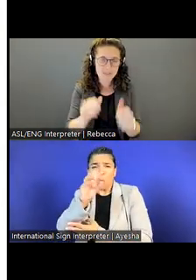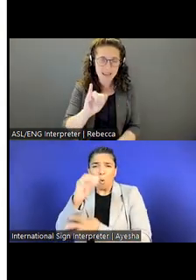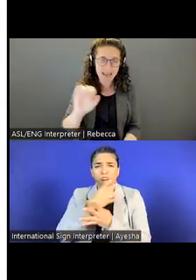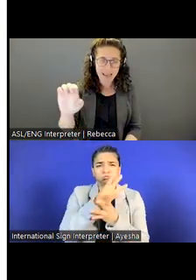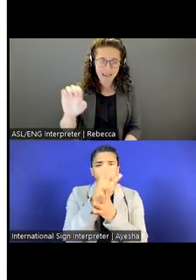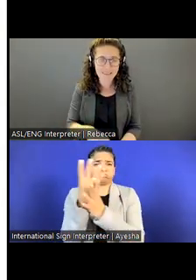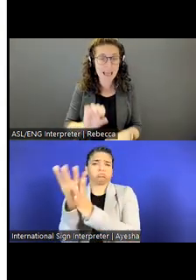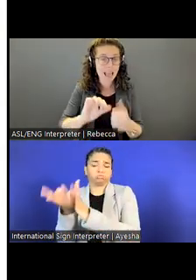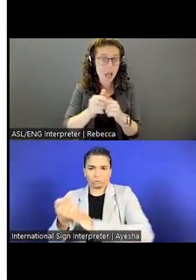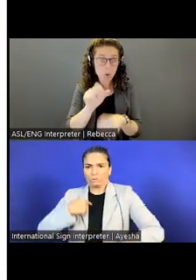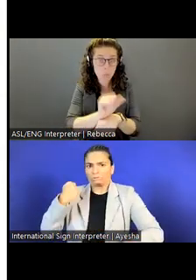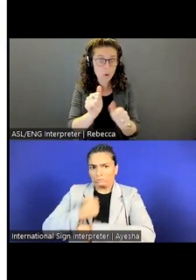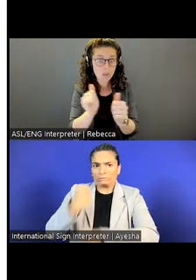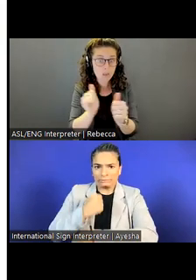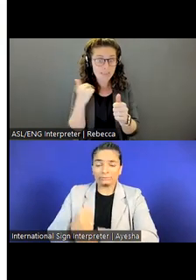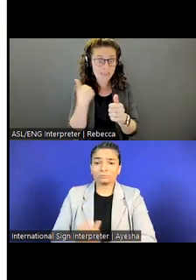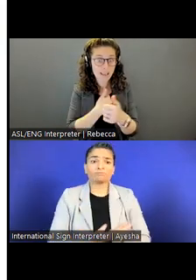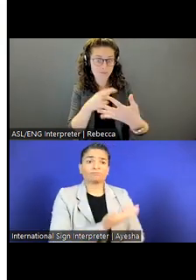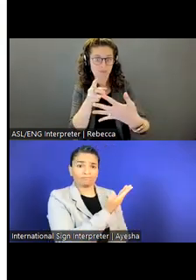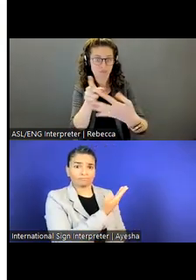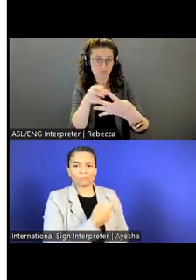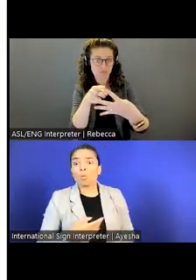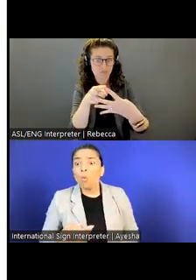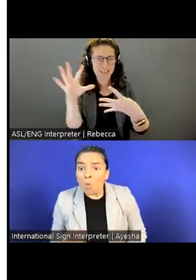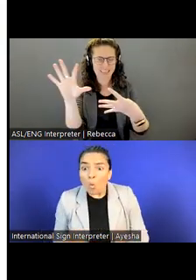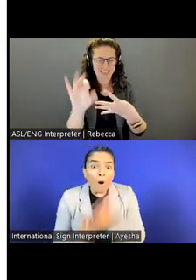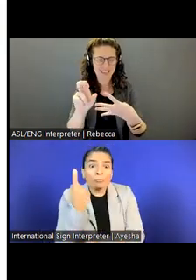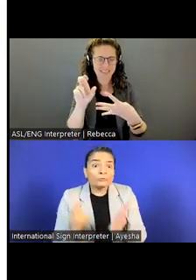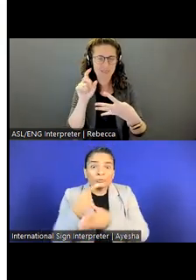There's a link to our career center. That's also where you can find our internships.